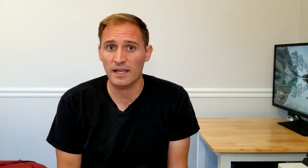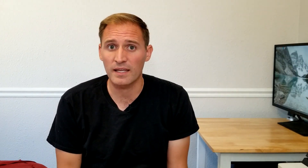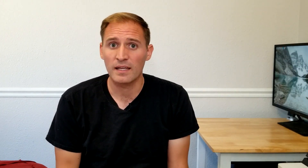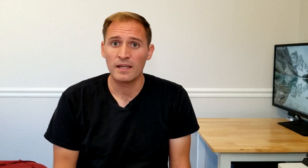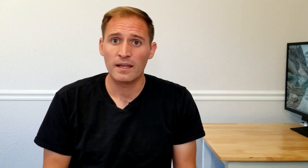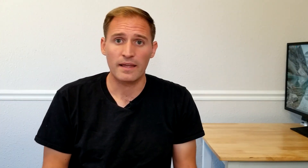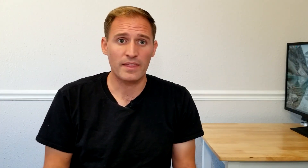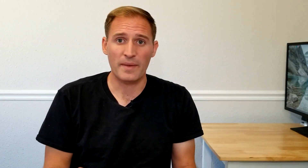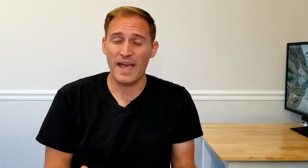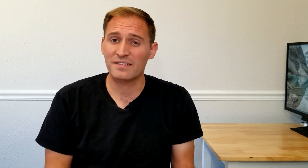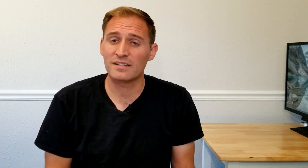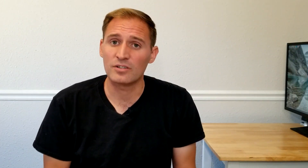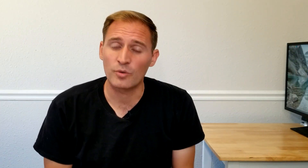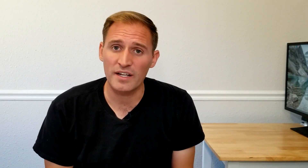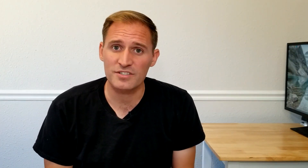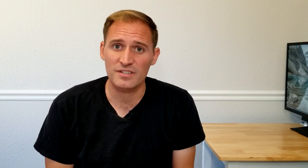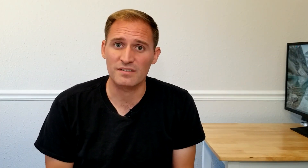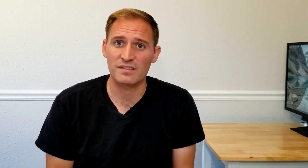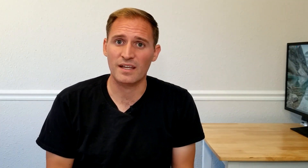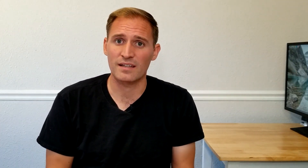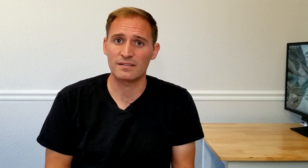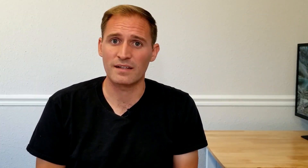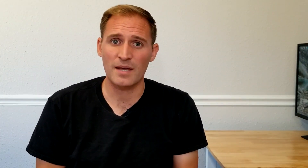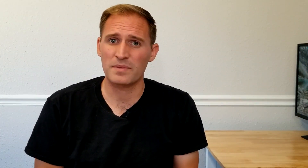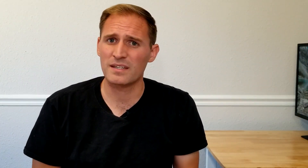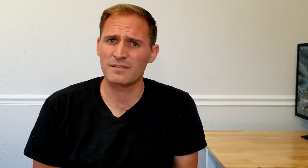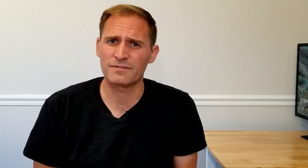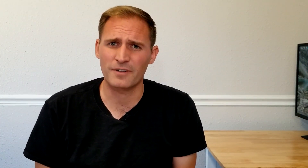a little bit easier.